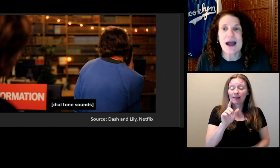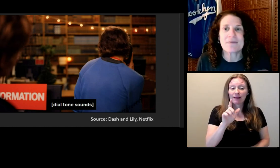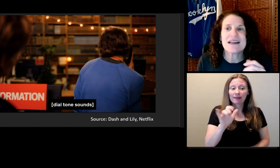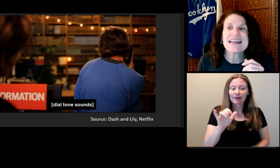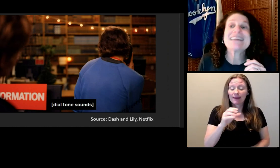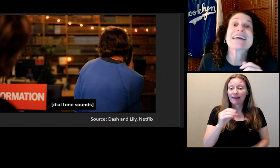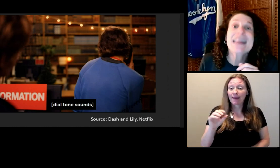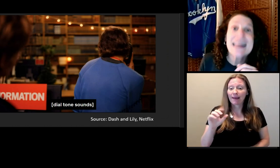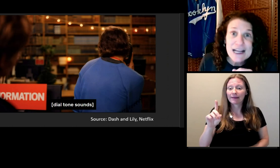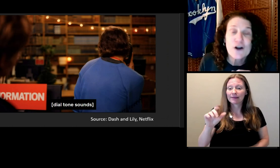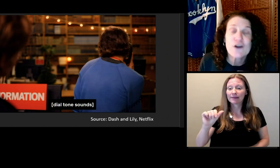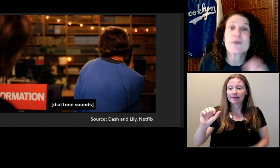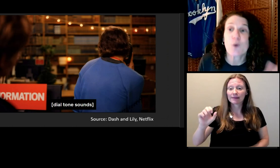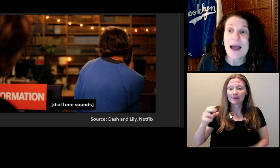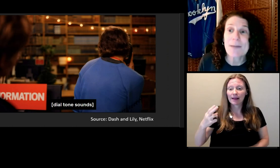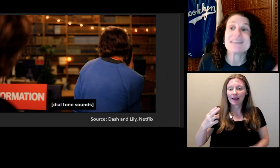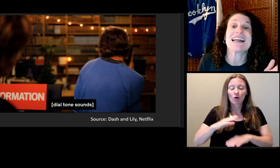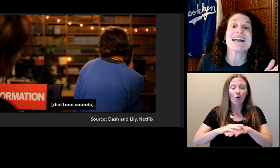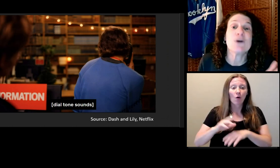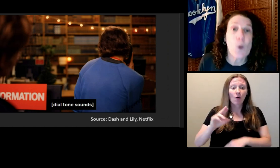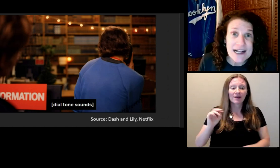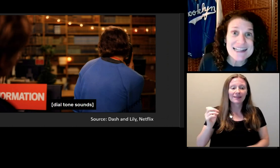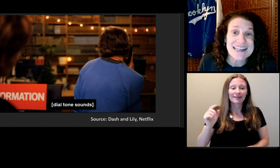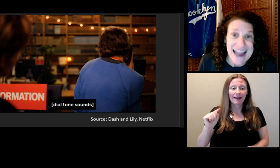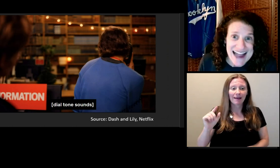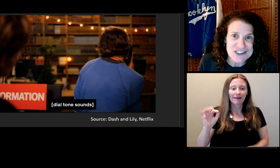It's clear the rep is ignoring Dash.